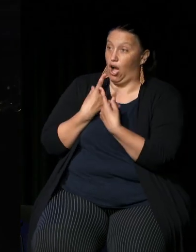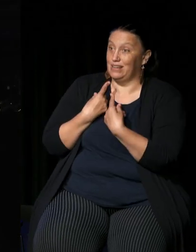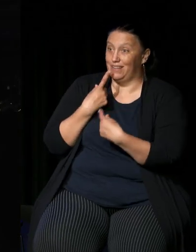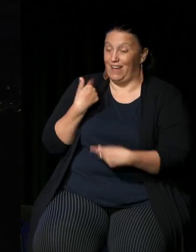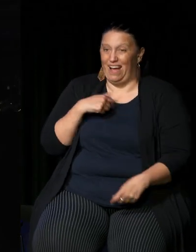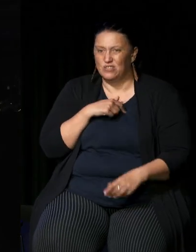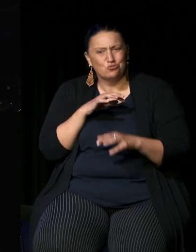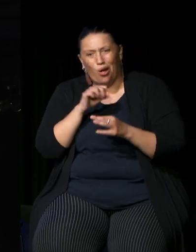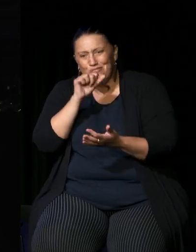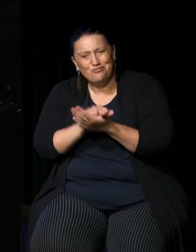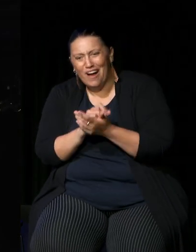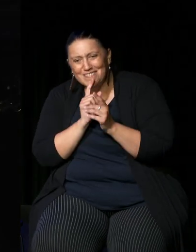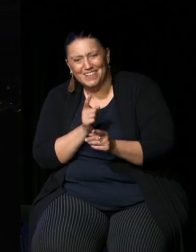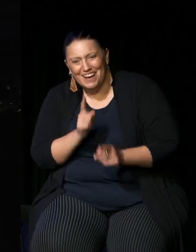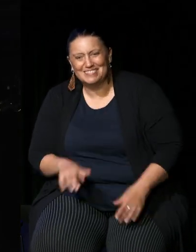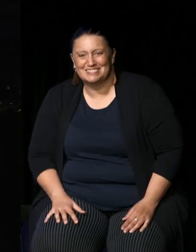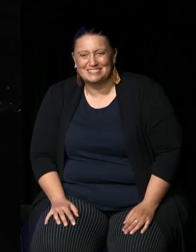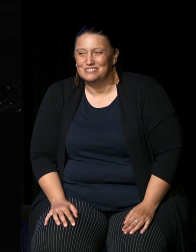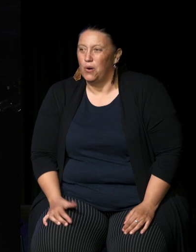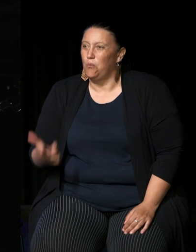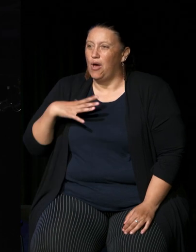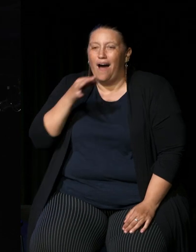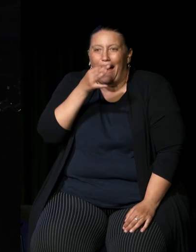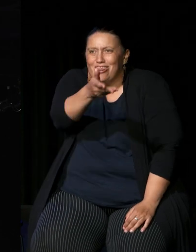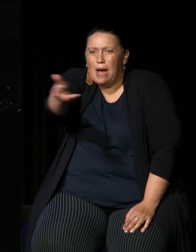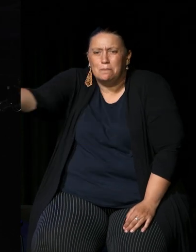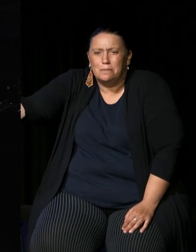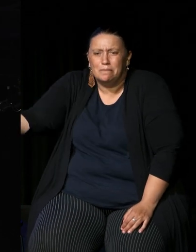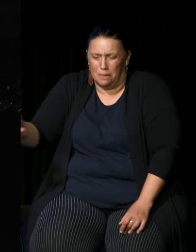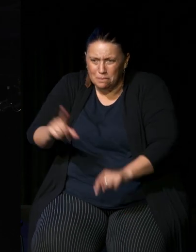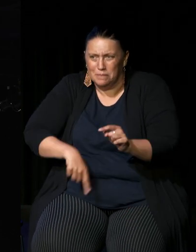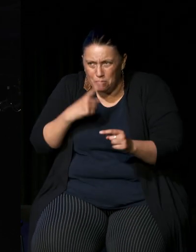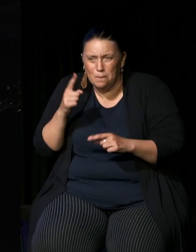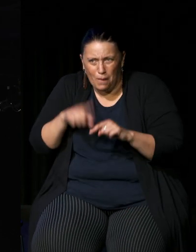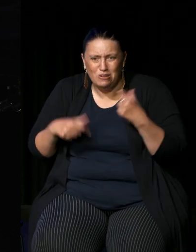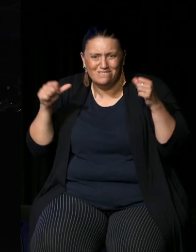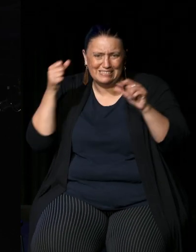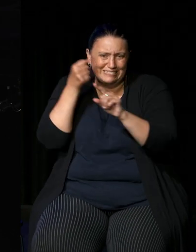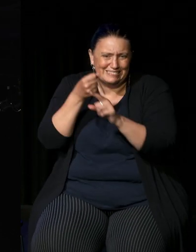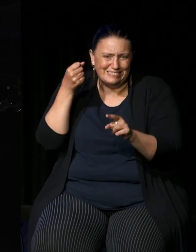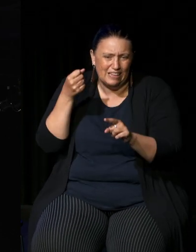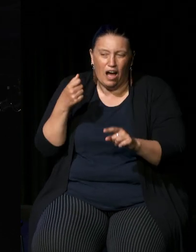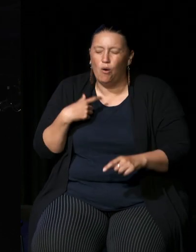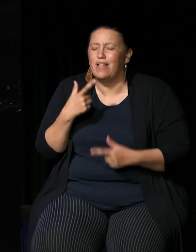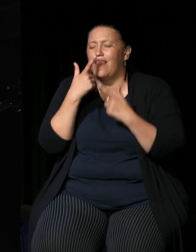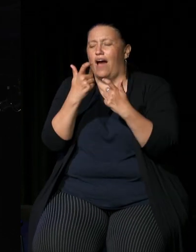right advice so let's ask the people most affected what they think I was lucky enough to work for